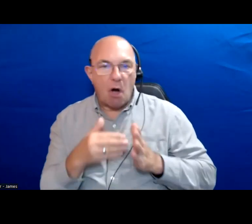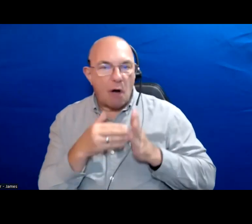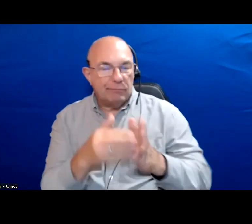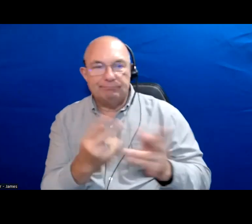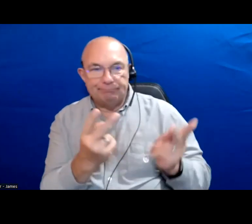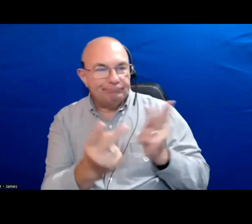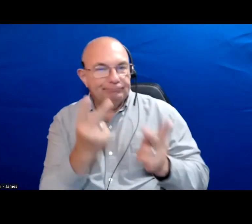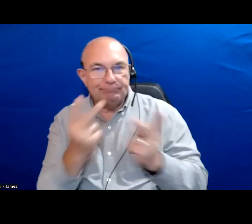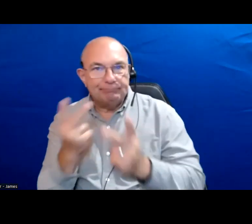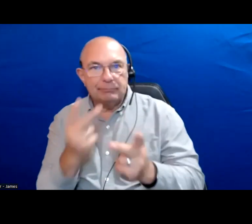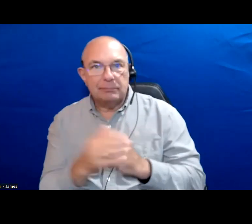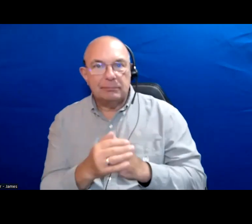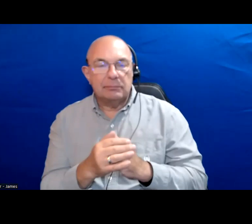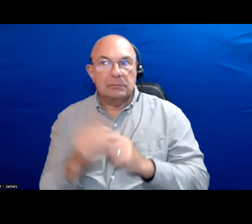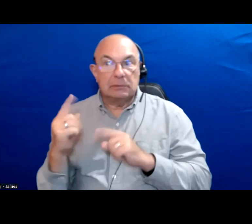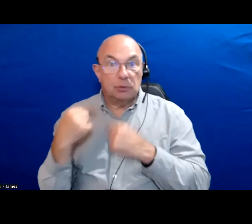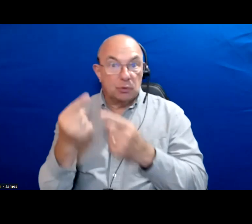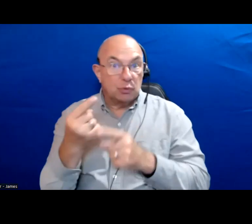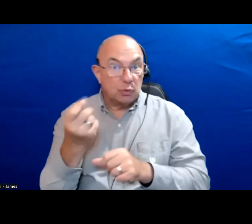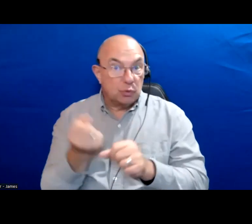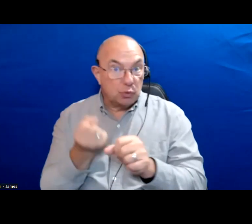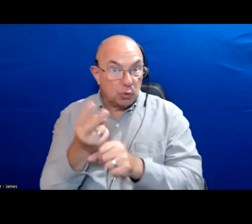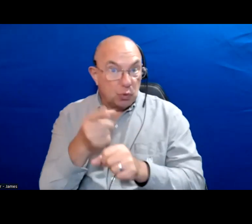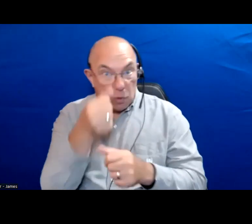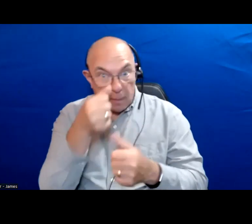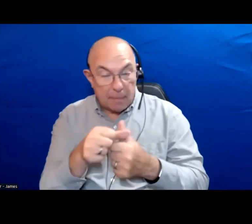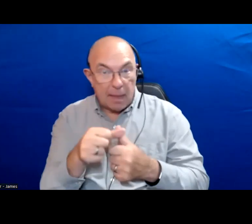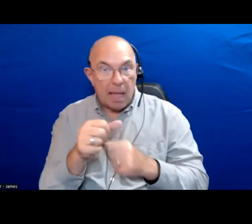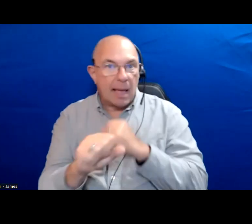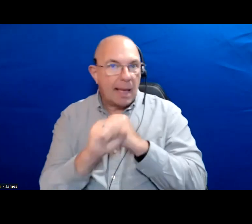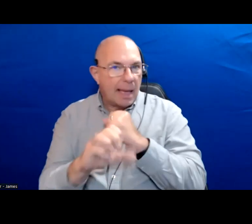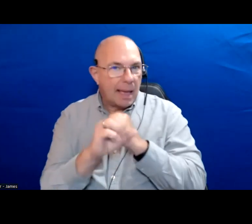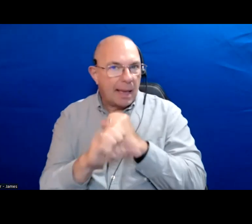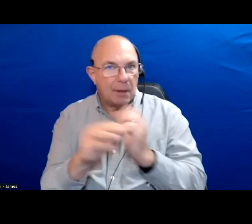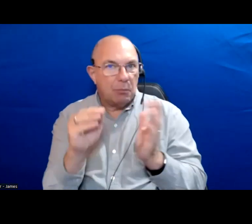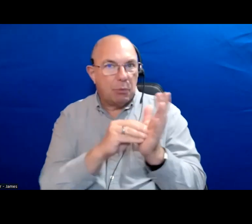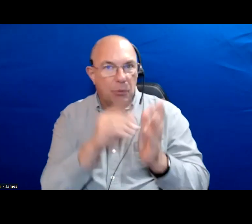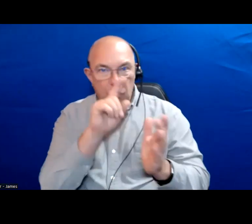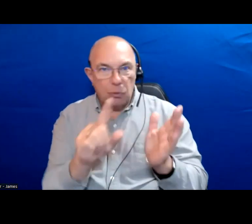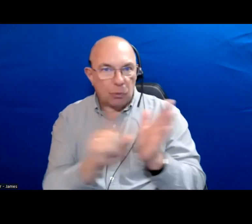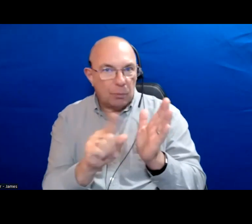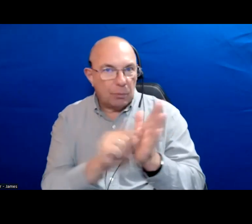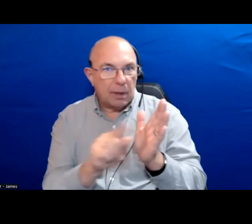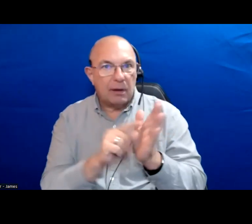In fact, over the last two years there were ads in newspapers for housing in Mississauga